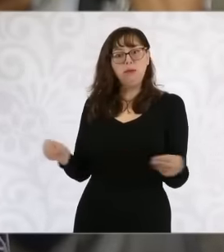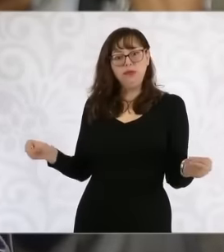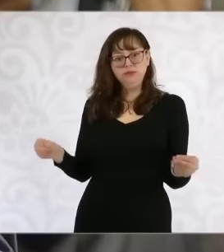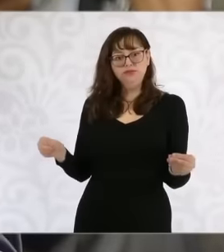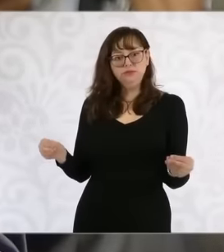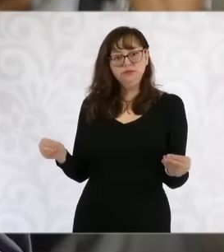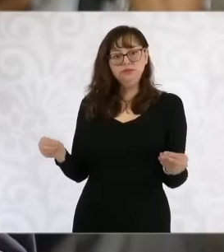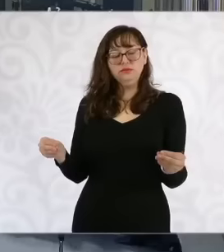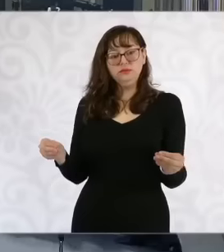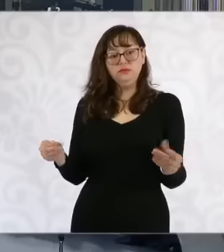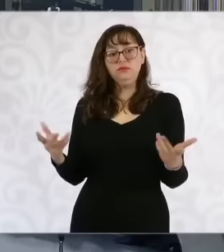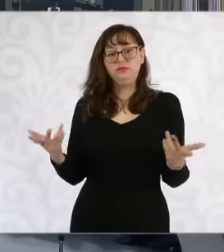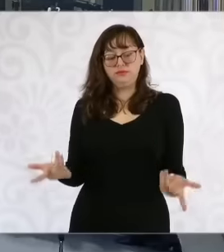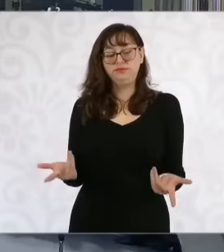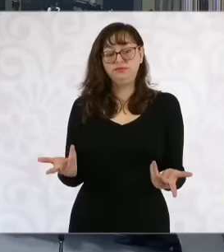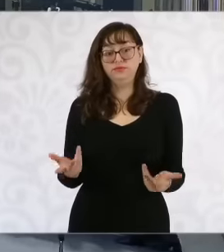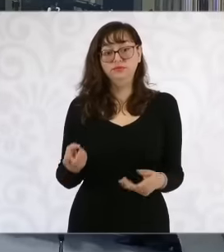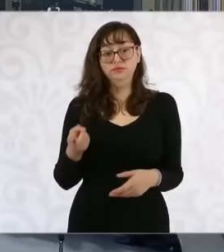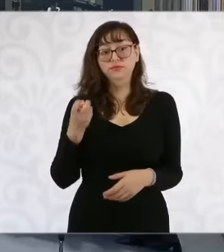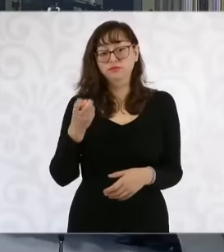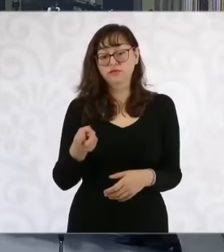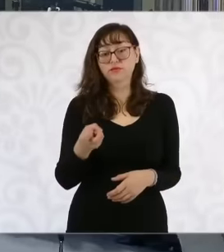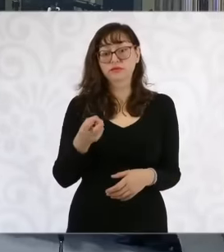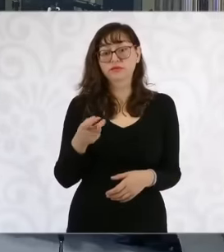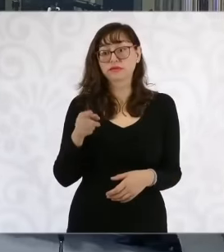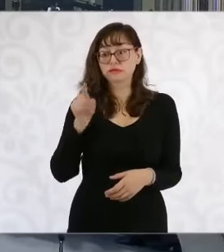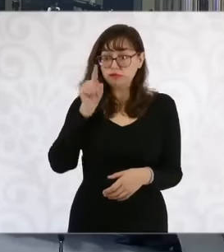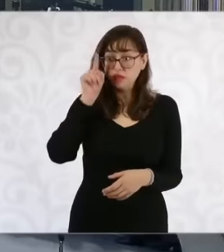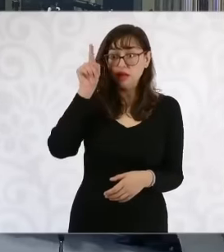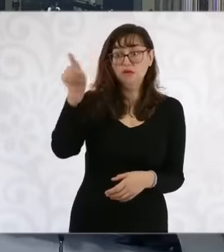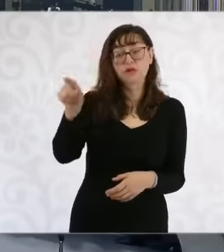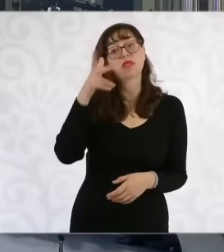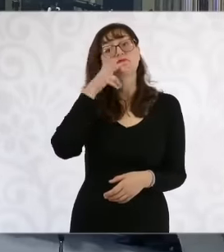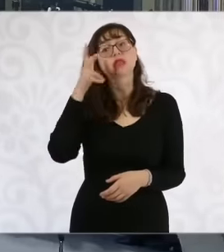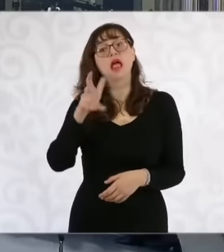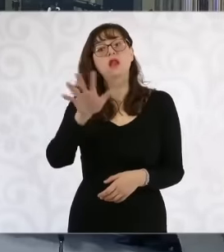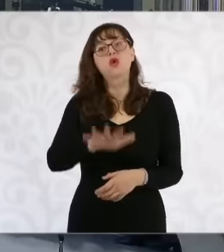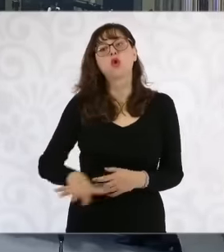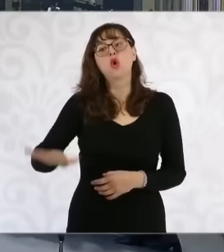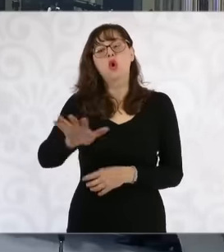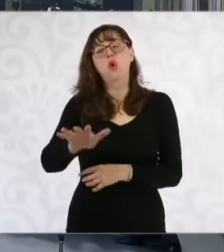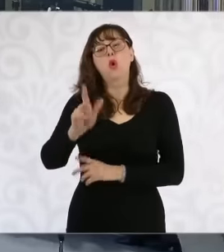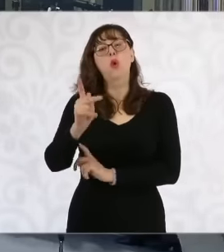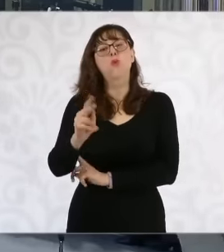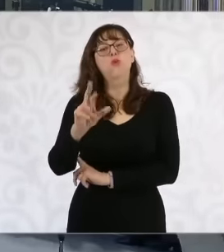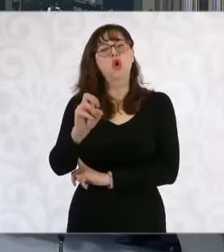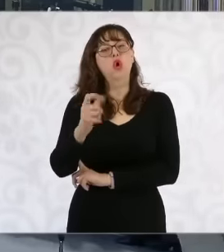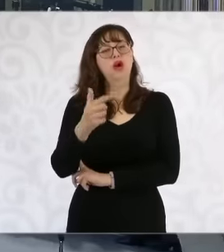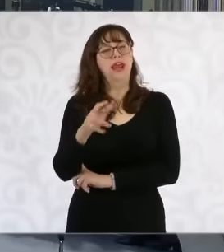Progreso historic Progreso Obregón in Hidalgo, 20 minutes from Pachuca, and the remains were rescued,